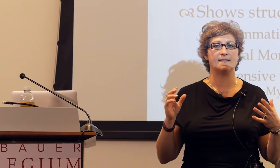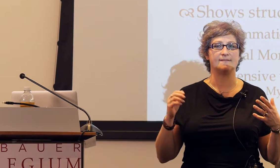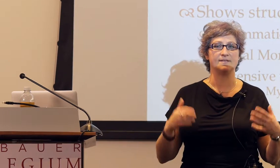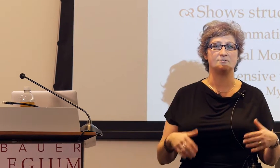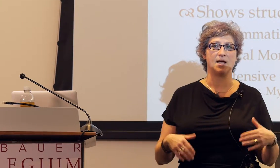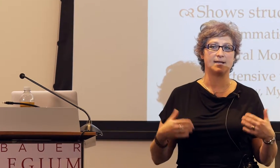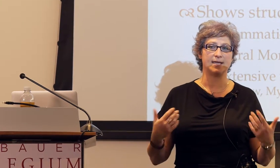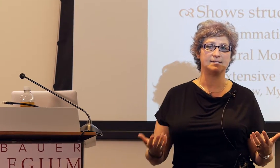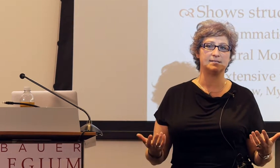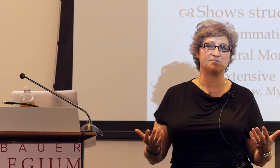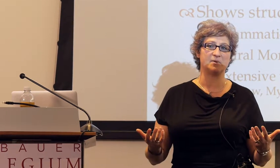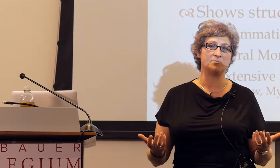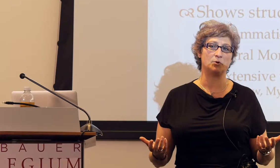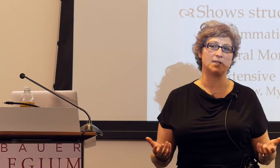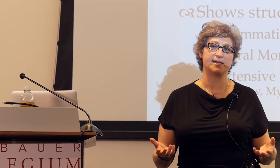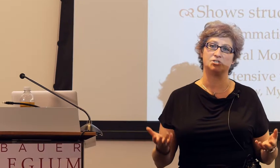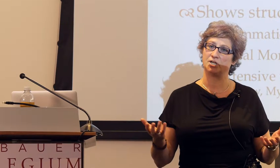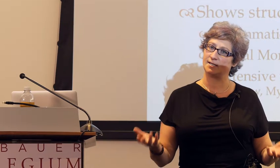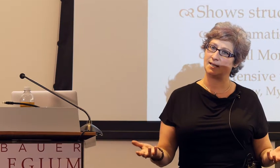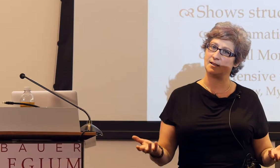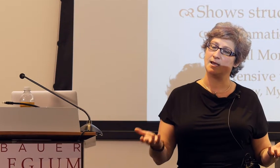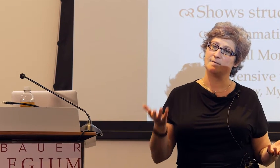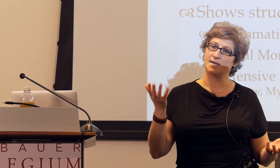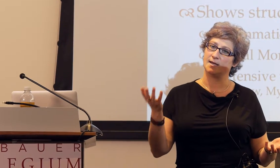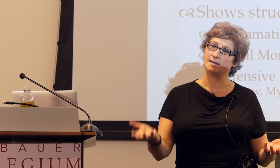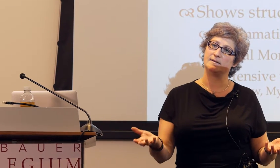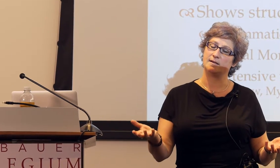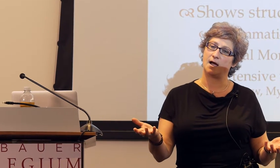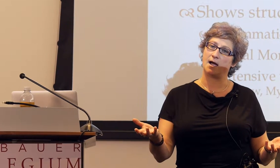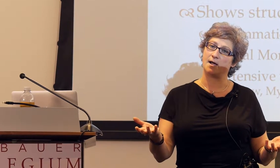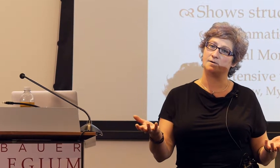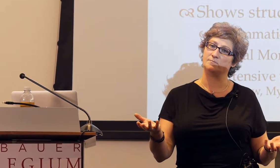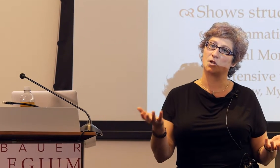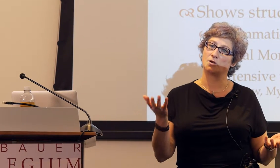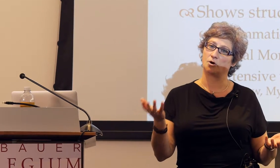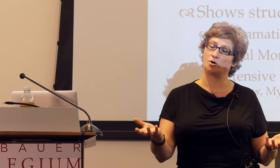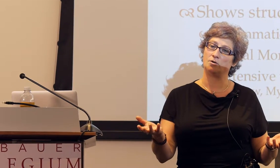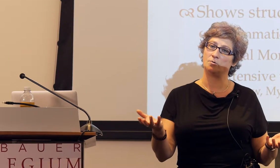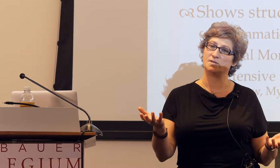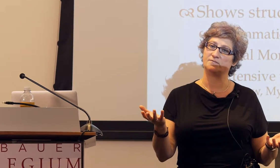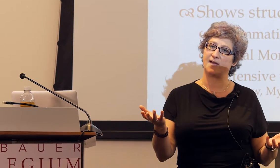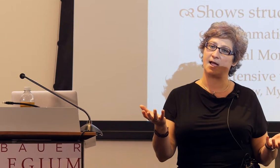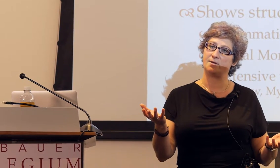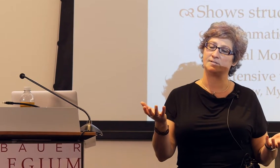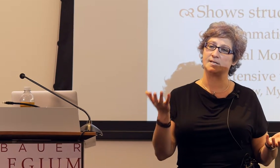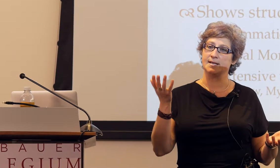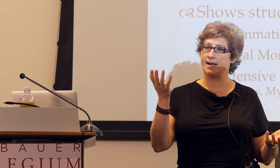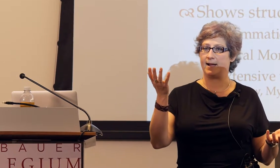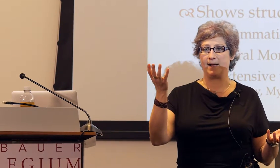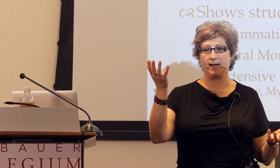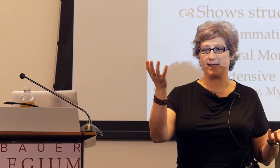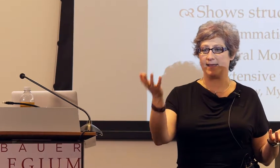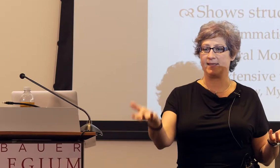that these are not cases of people, like Genie, the girl who was found in her home in California